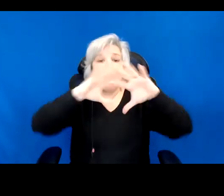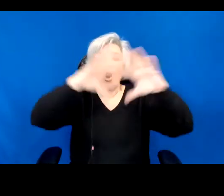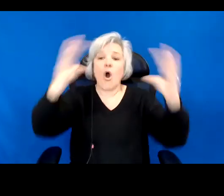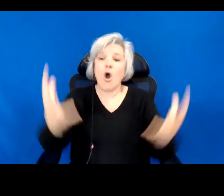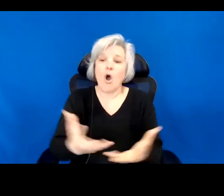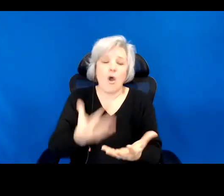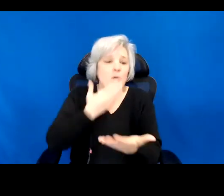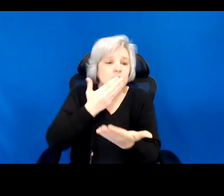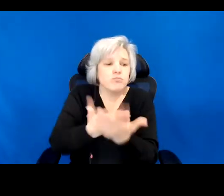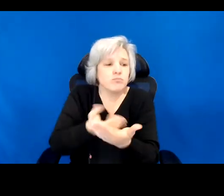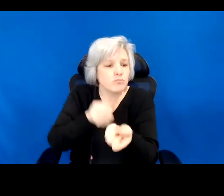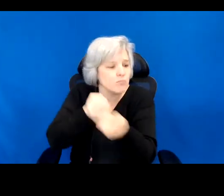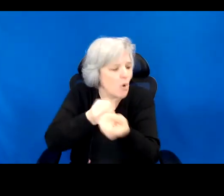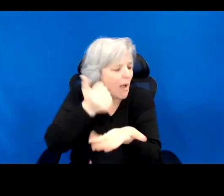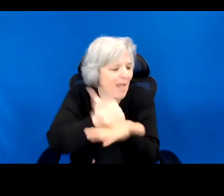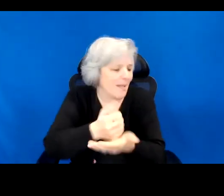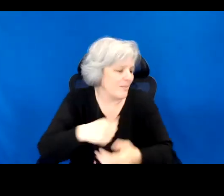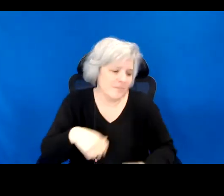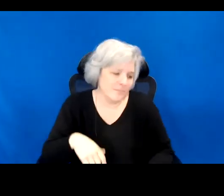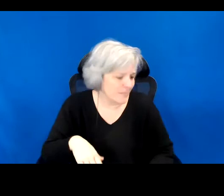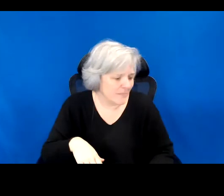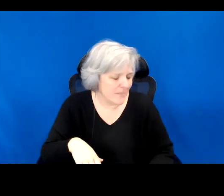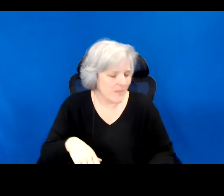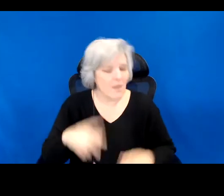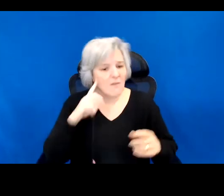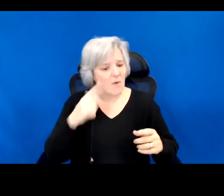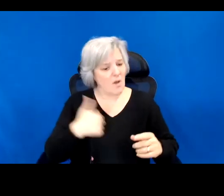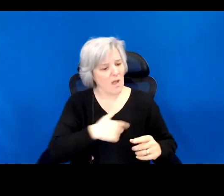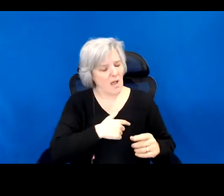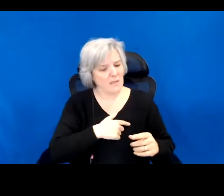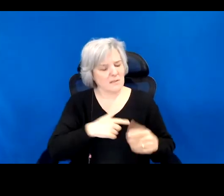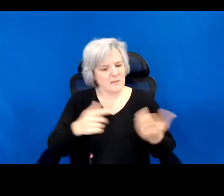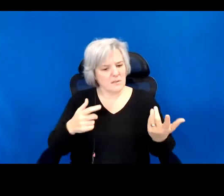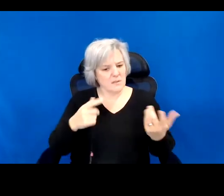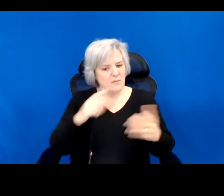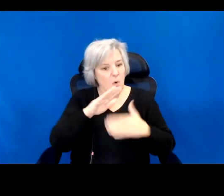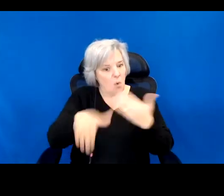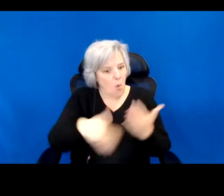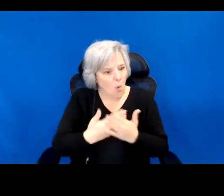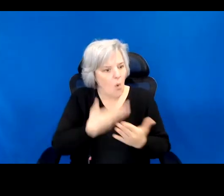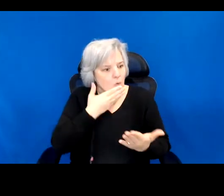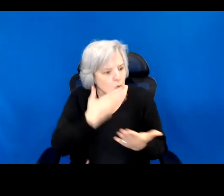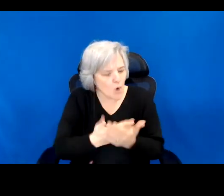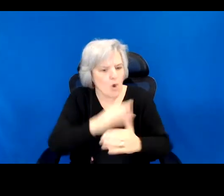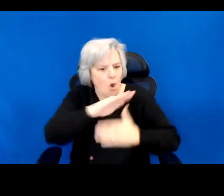If a class revolution was to come, Marx foresaw, it would have to come from the proletariat.